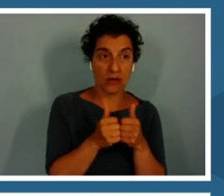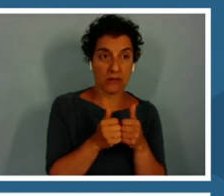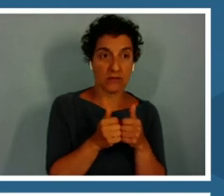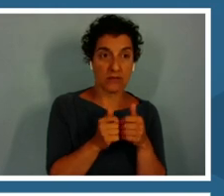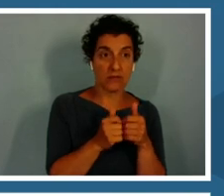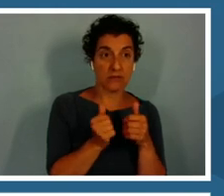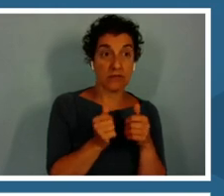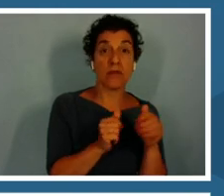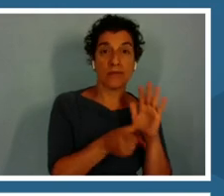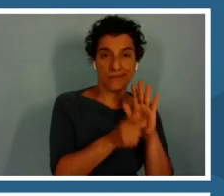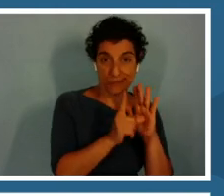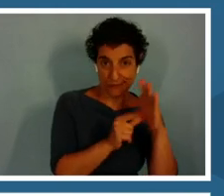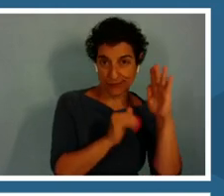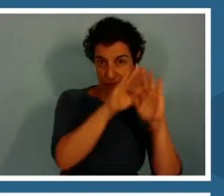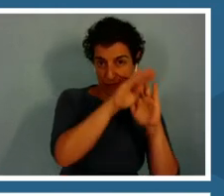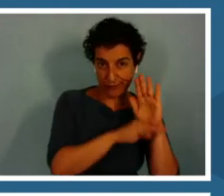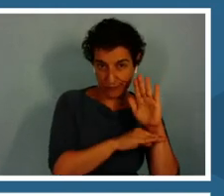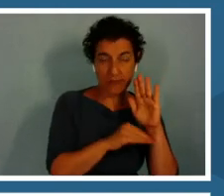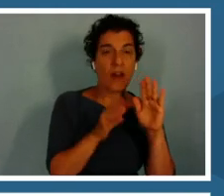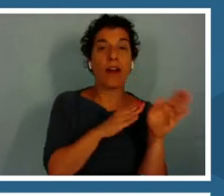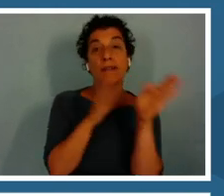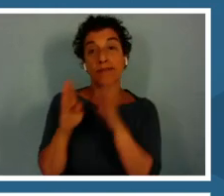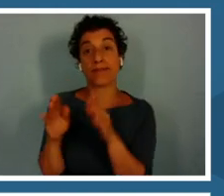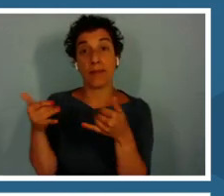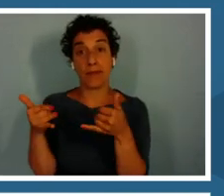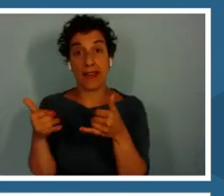then we will go into playing the game.